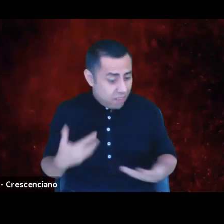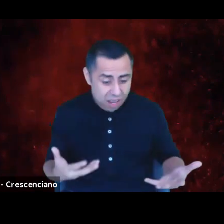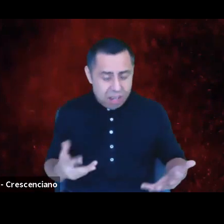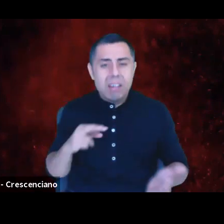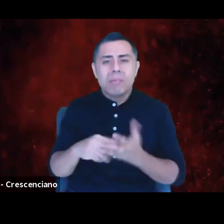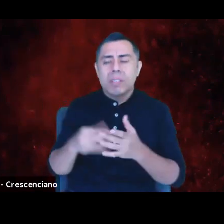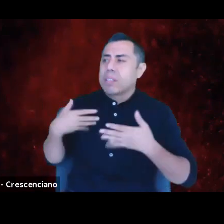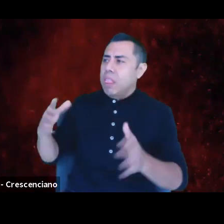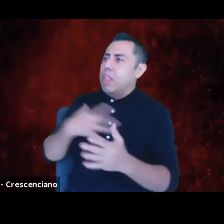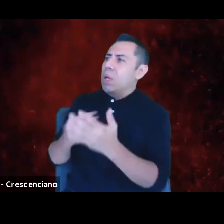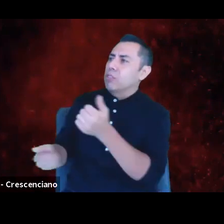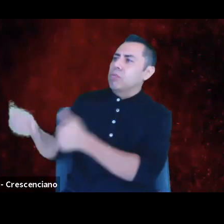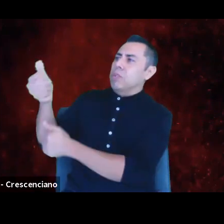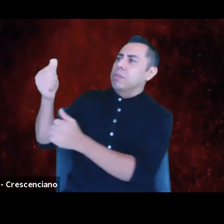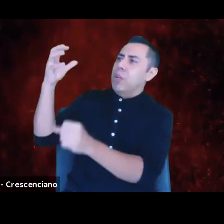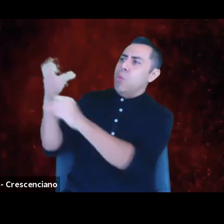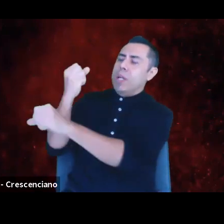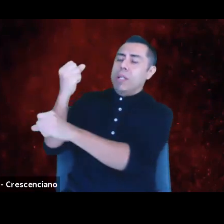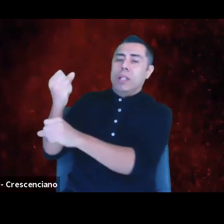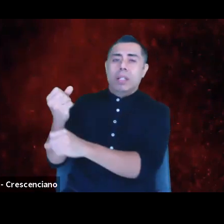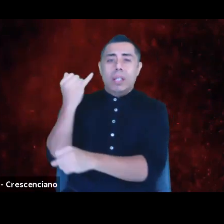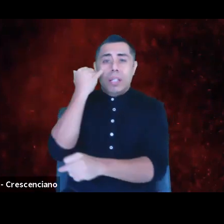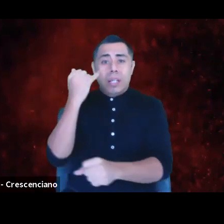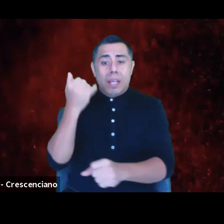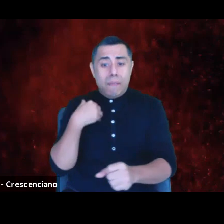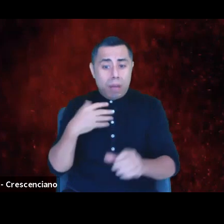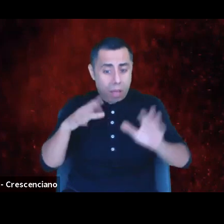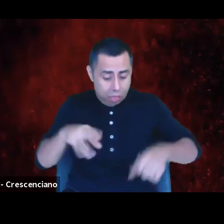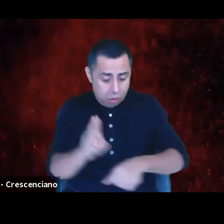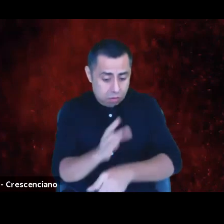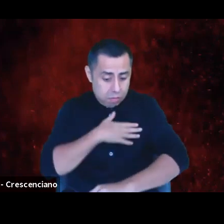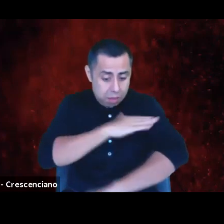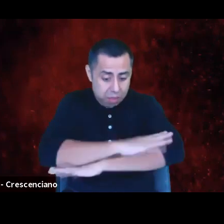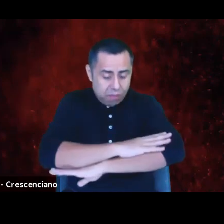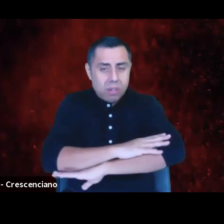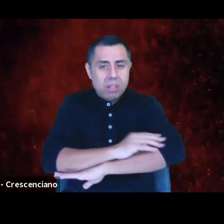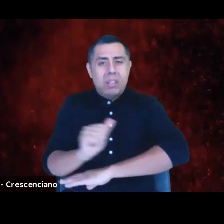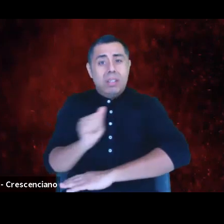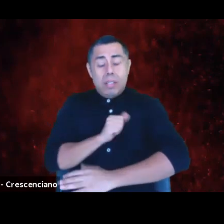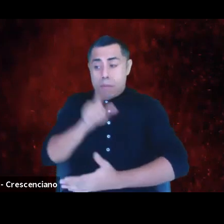In failing to use my platform, I've not just believed the lie, I've become the lie.